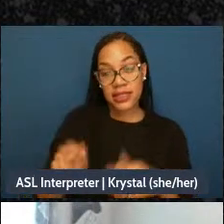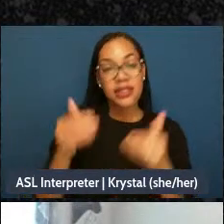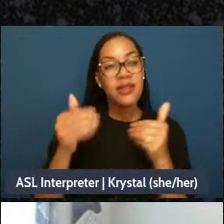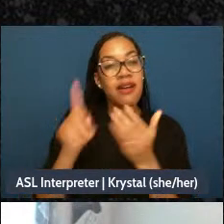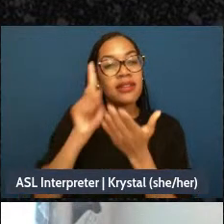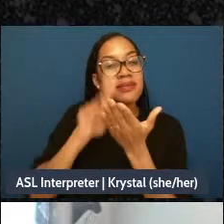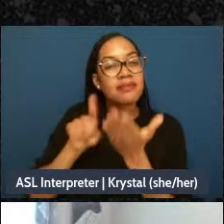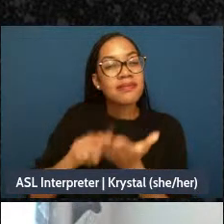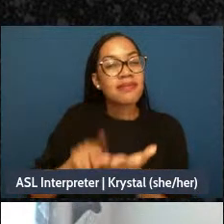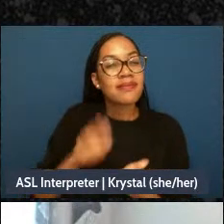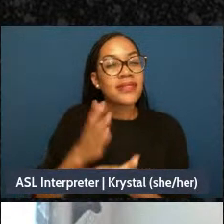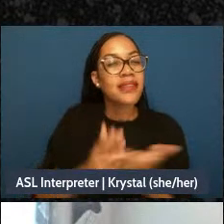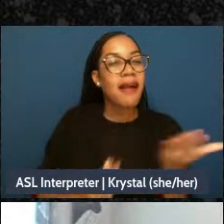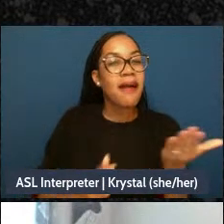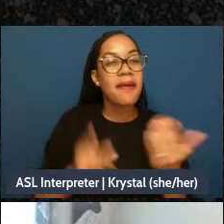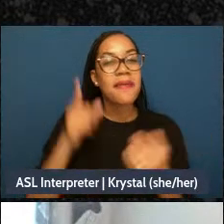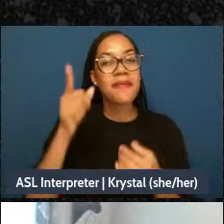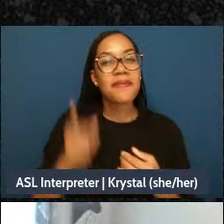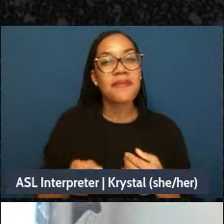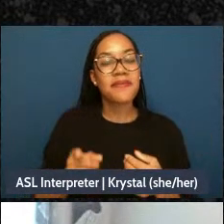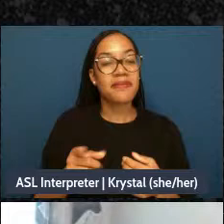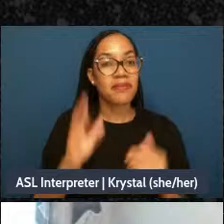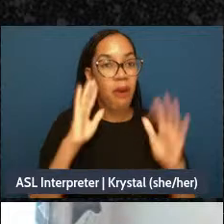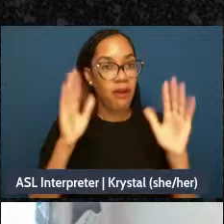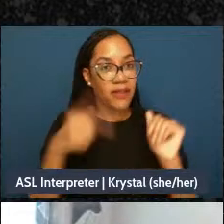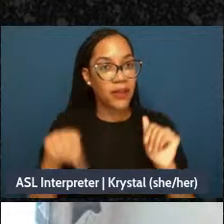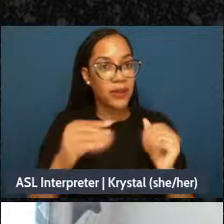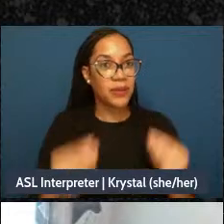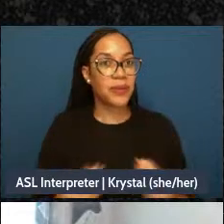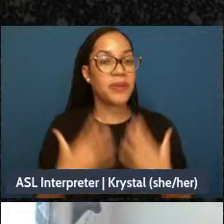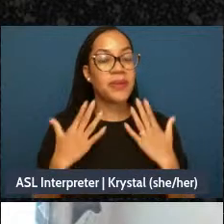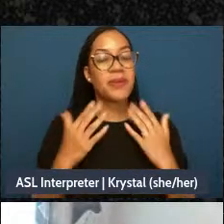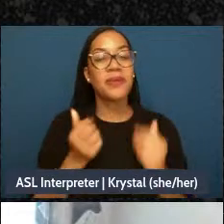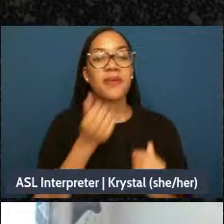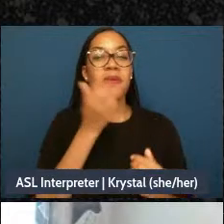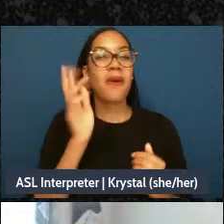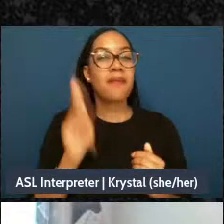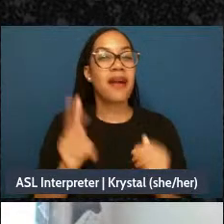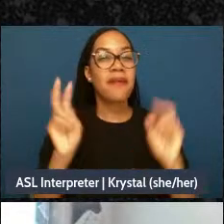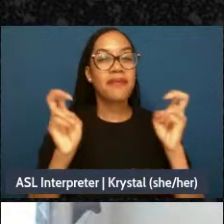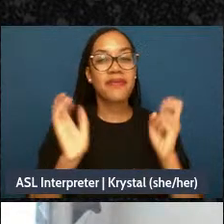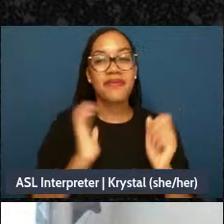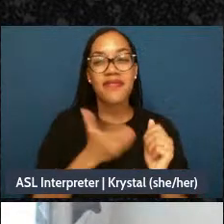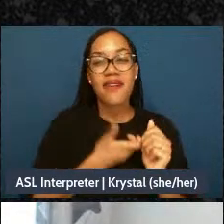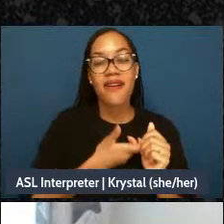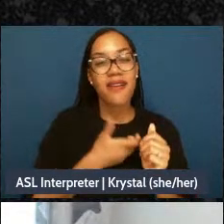um hopefully that got some of us a little warmed up for our participatory parts. We will have